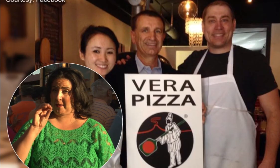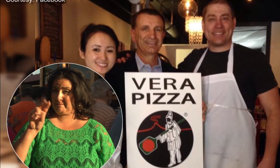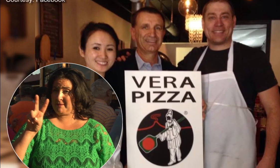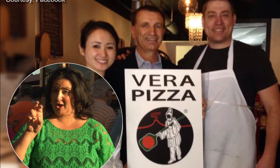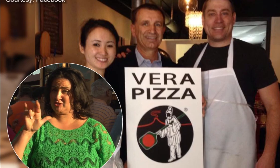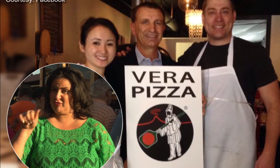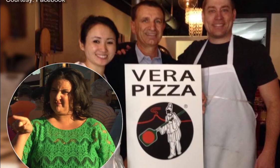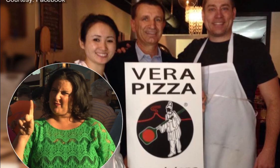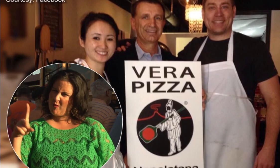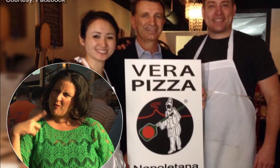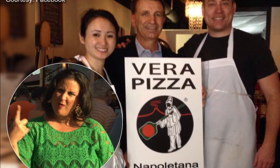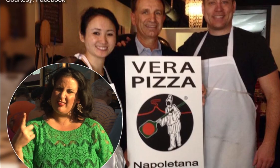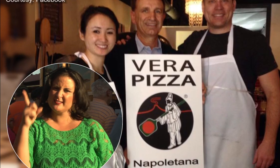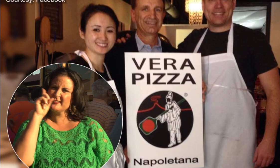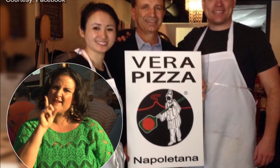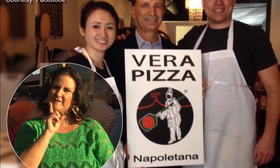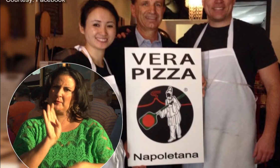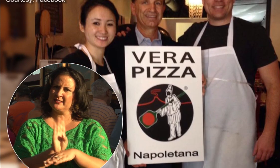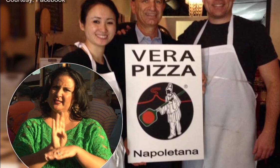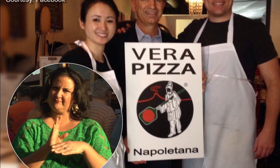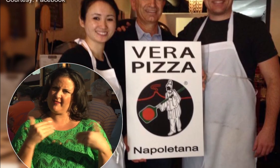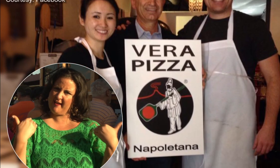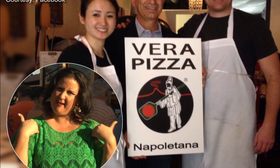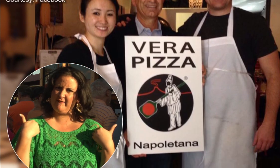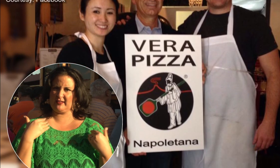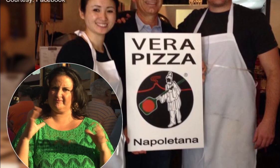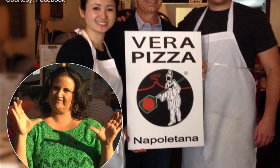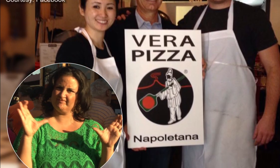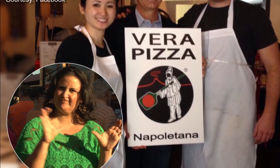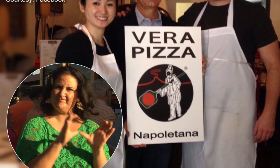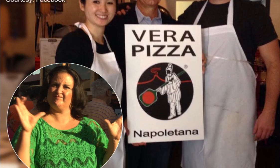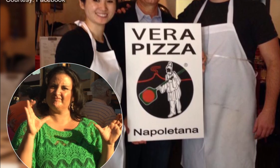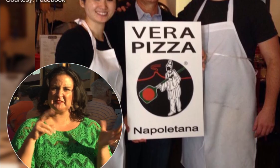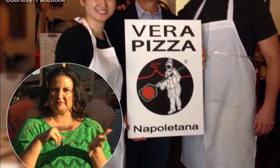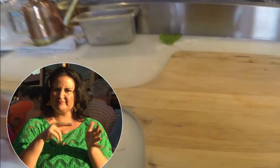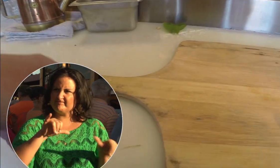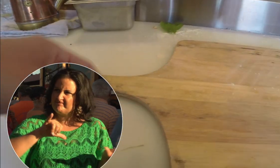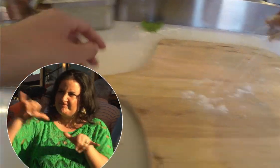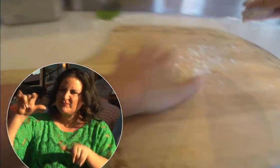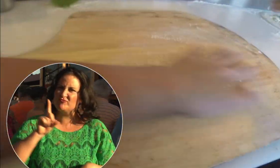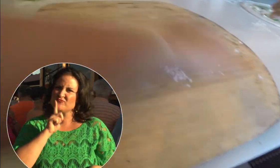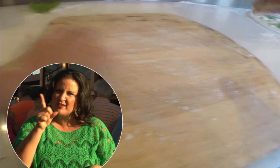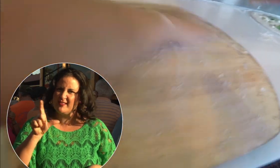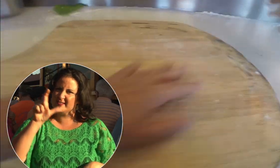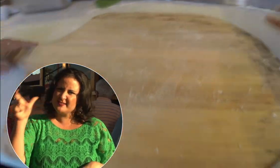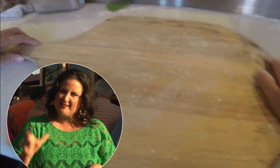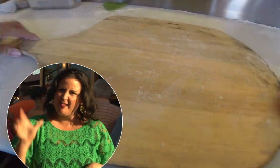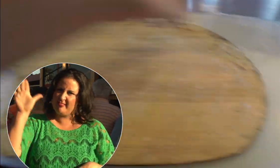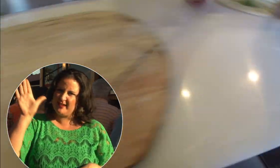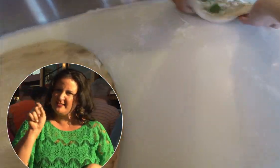Mozzeria is the first deaf owned business to have certification saying their pizza is just like the ones from Napoli, Italy.